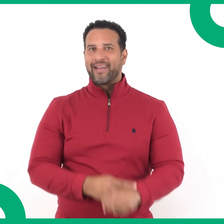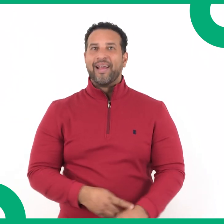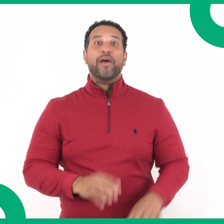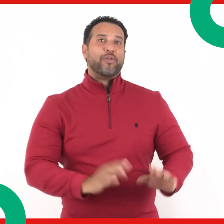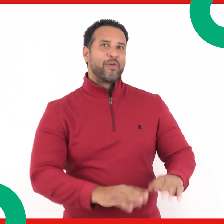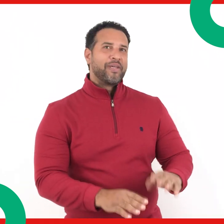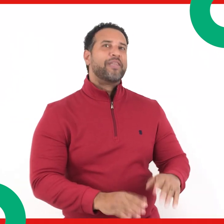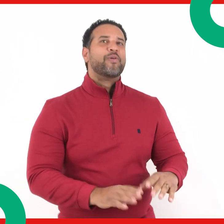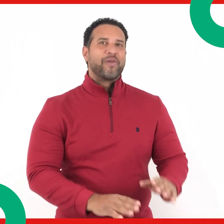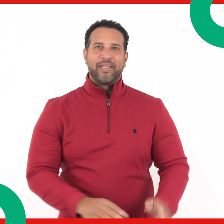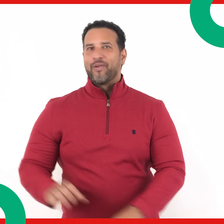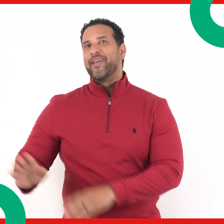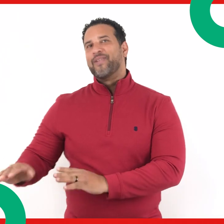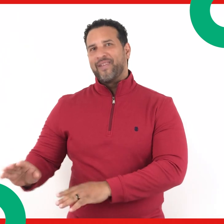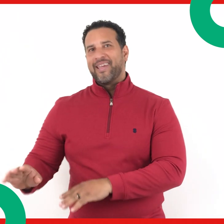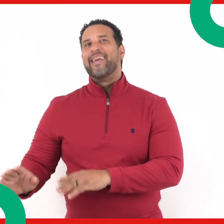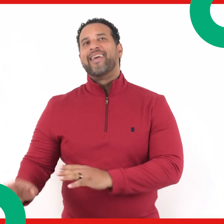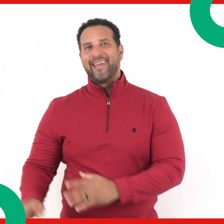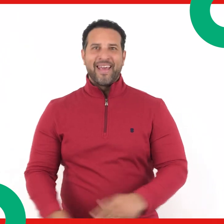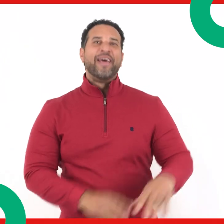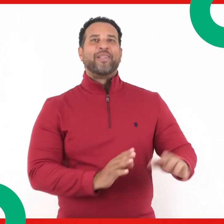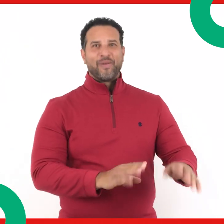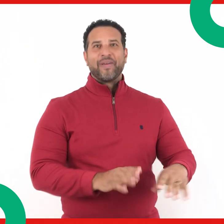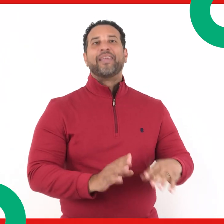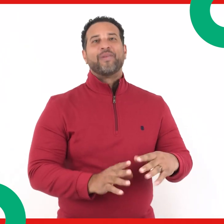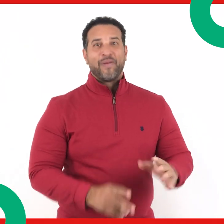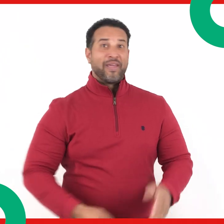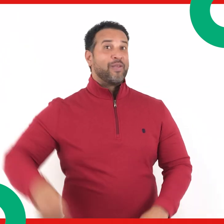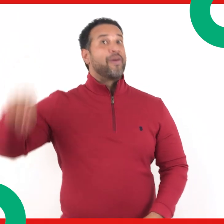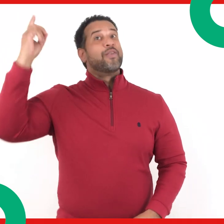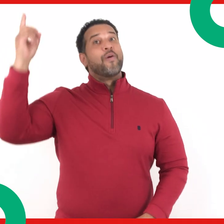Tuki tuki tuki tuki, tuki tuki tuki tu